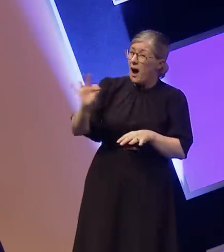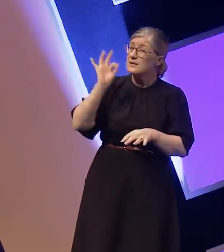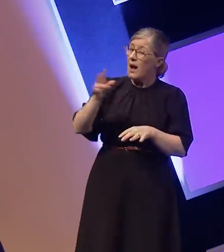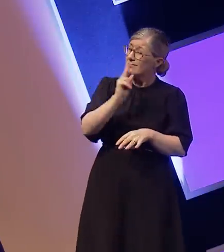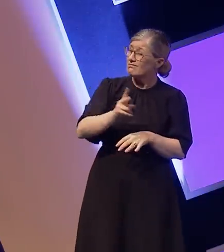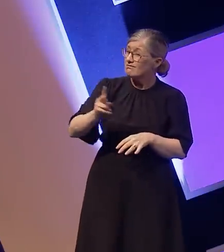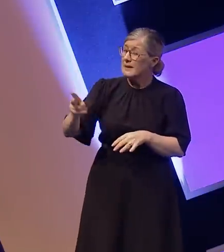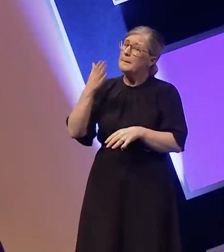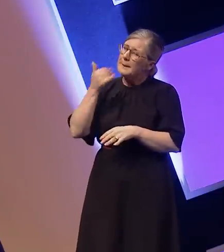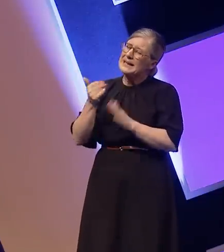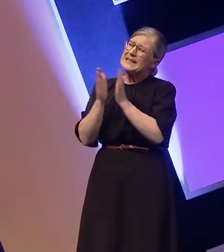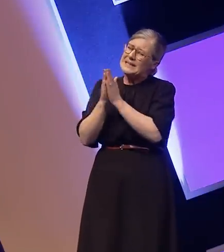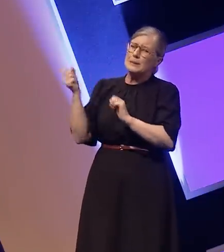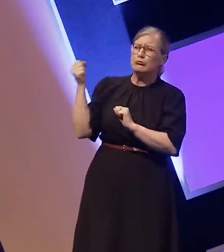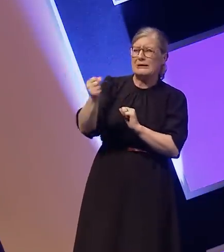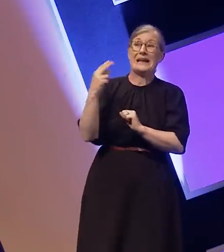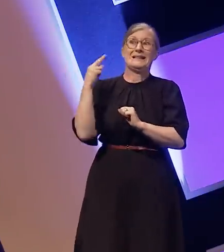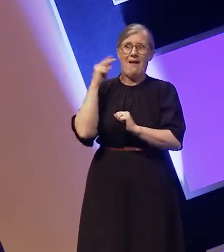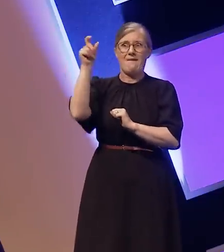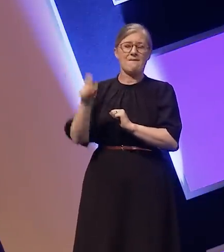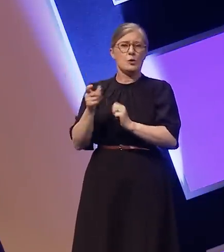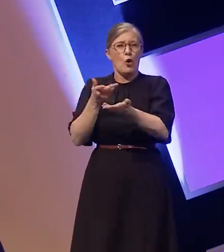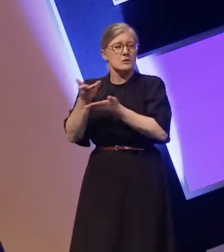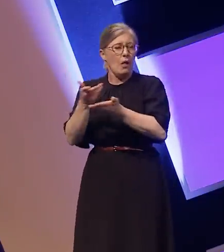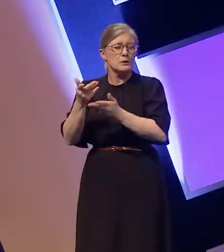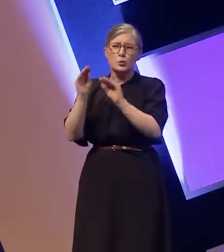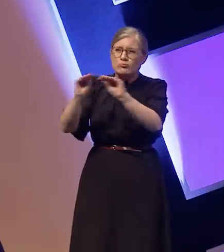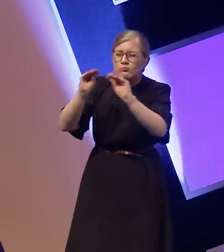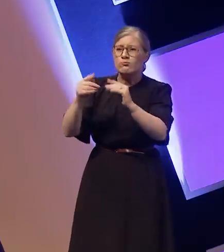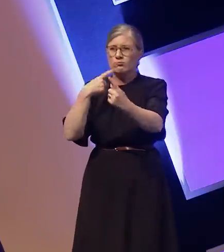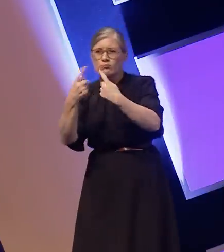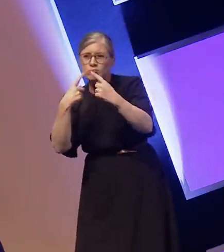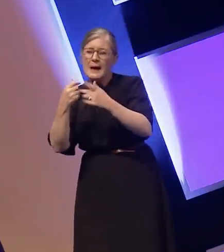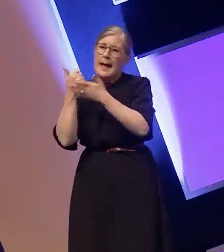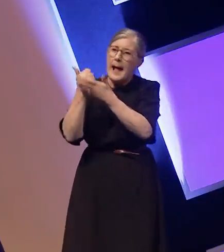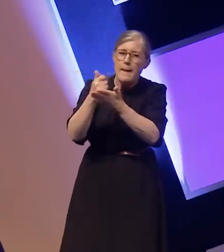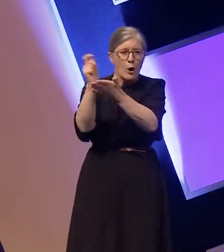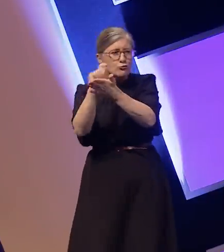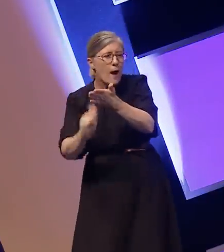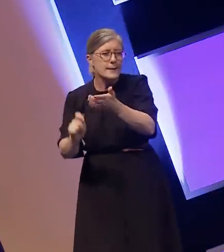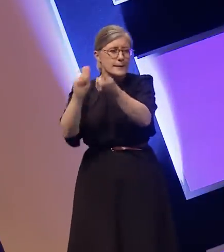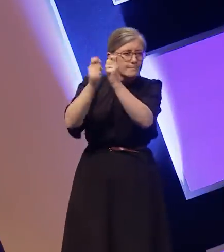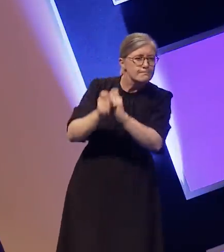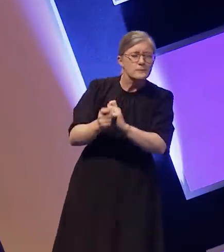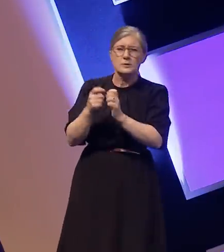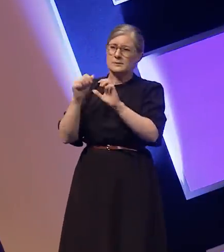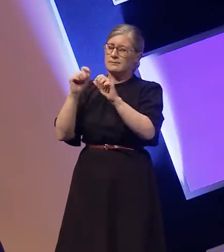to work with the writing team to help advise on ways to incorporate and respect deaf culture.